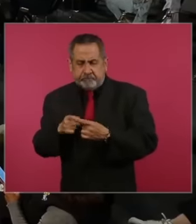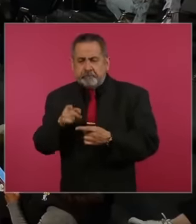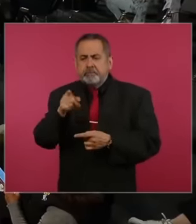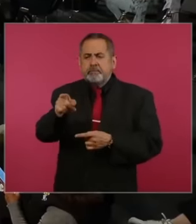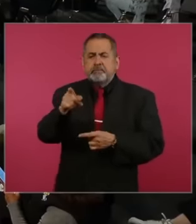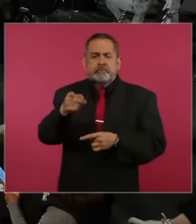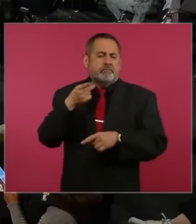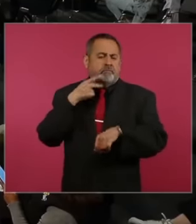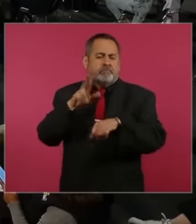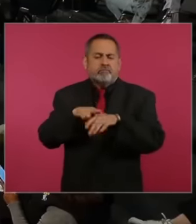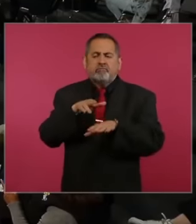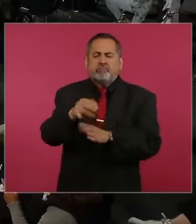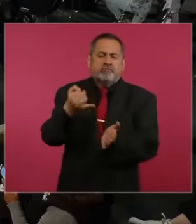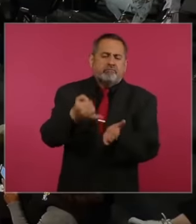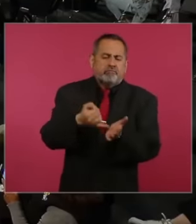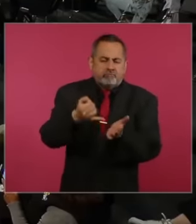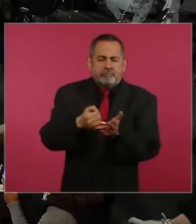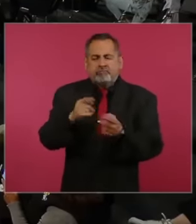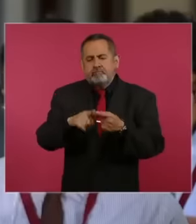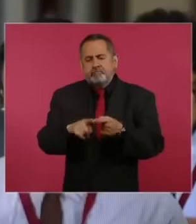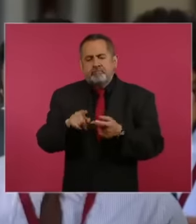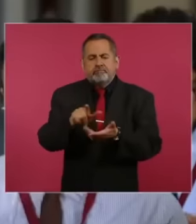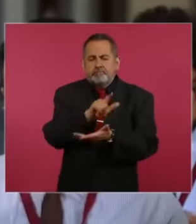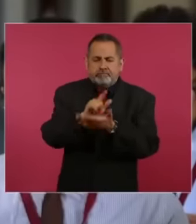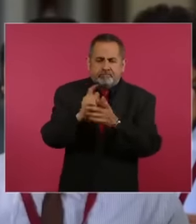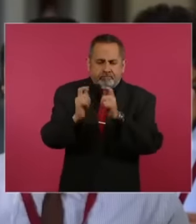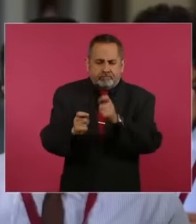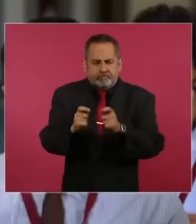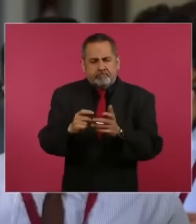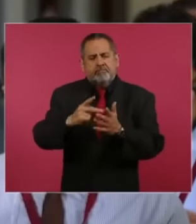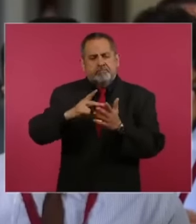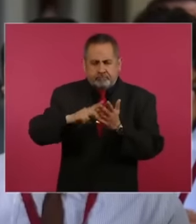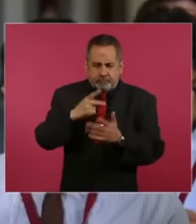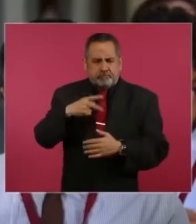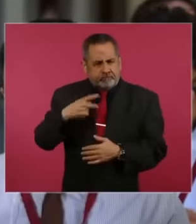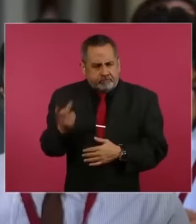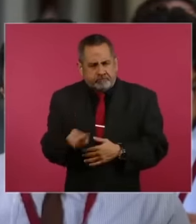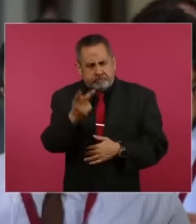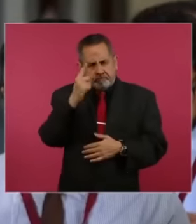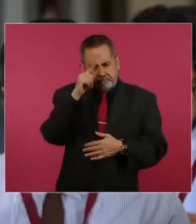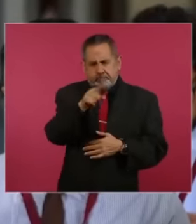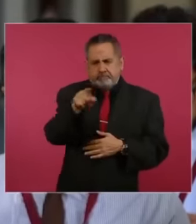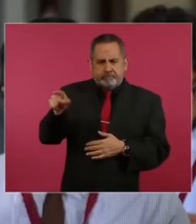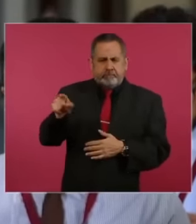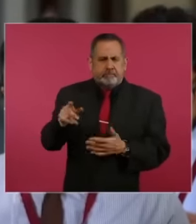the issue of taxes and the legal issue, then I reiterate the question Now it could be